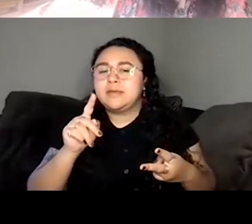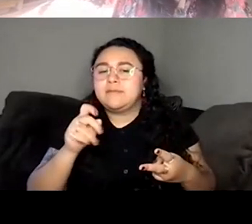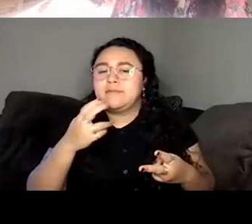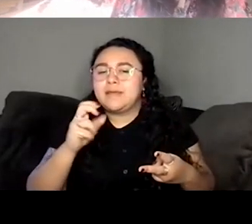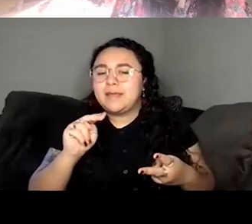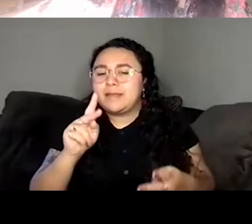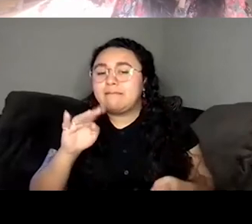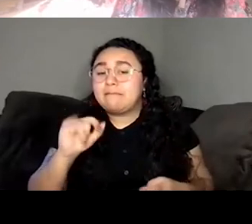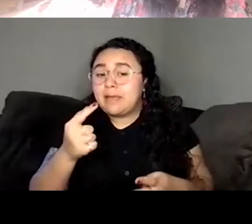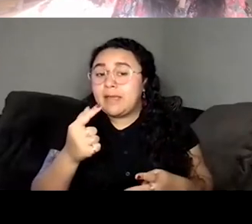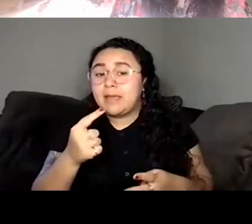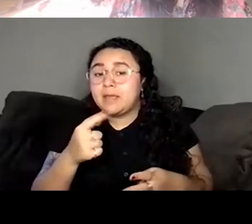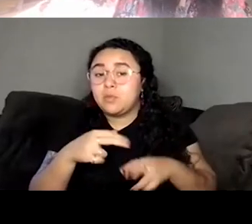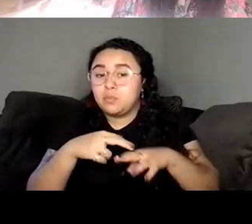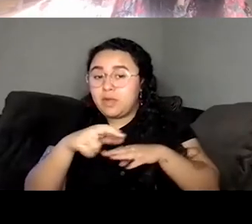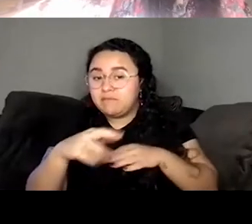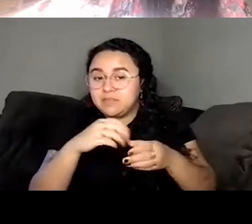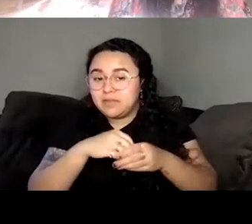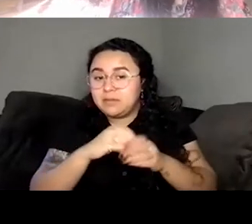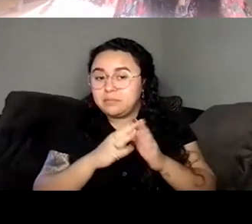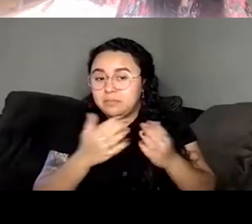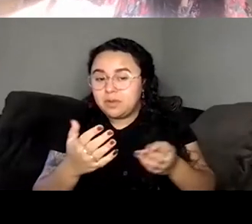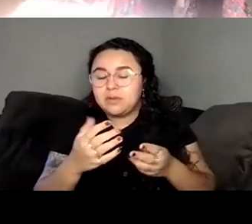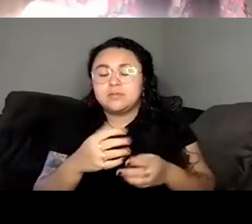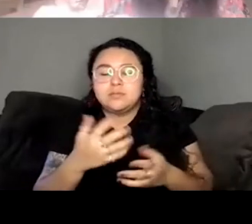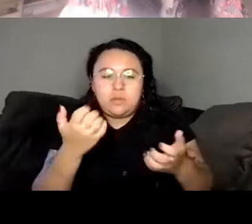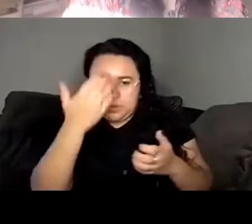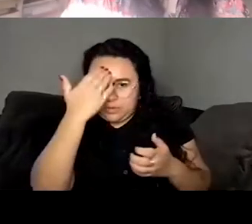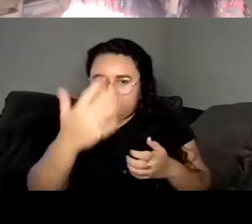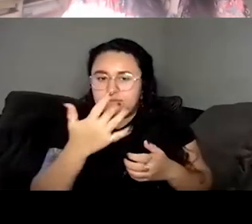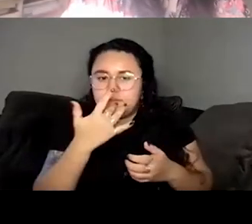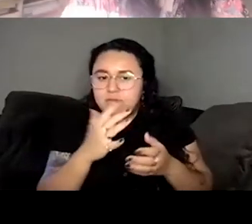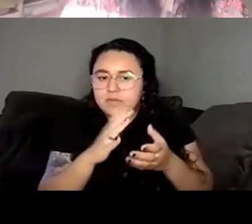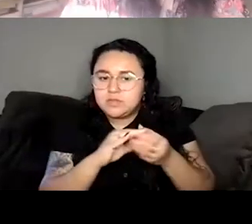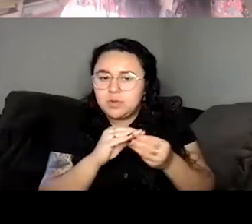story. And I also want to know your favorite scene in the book in your book,